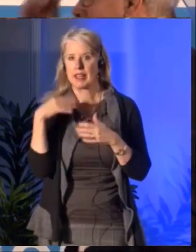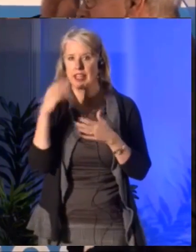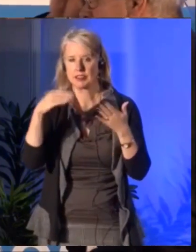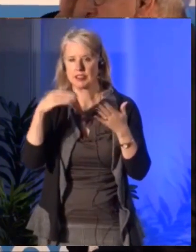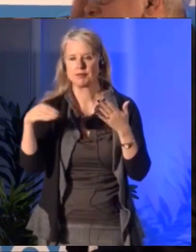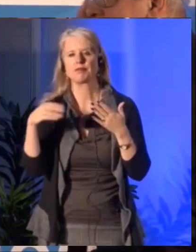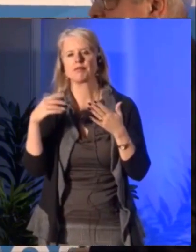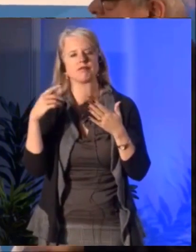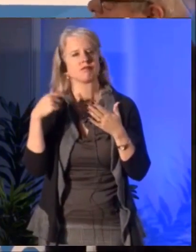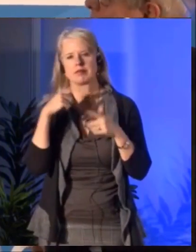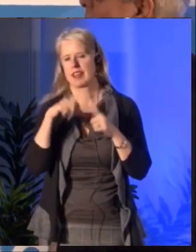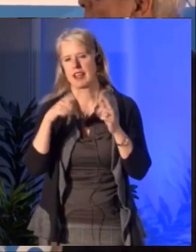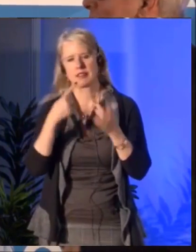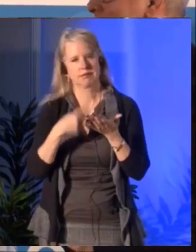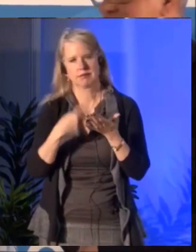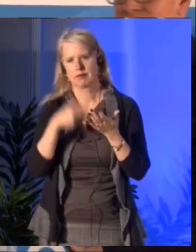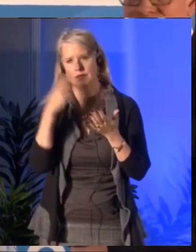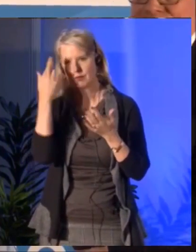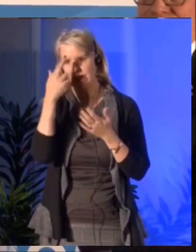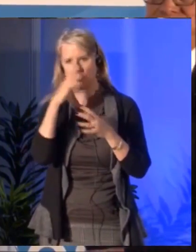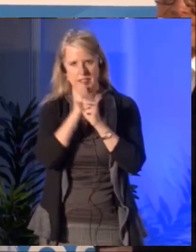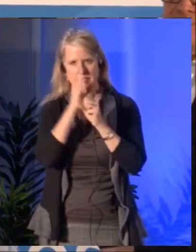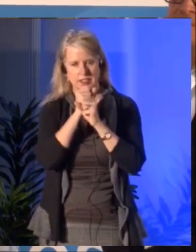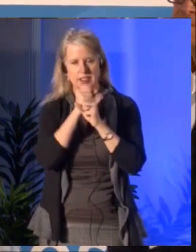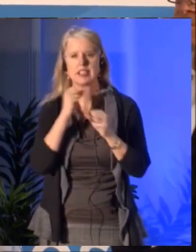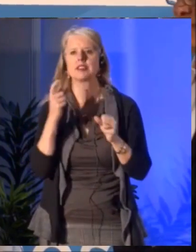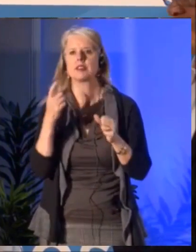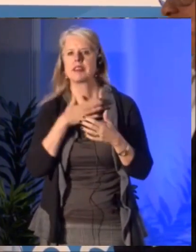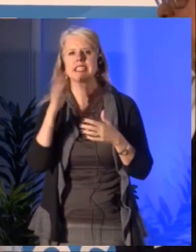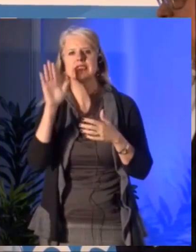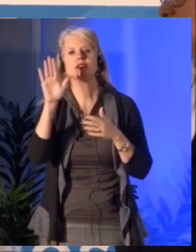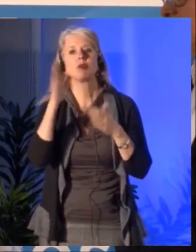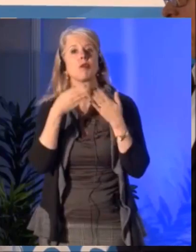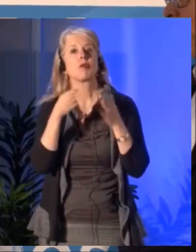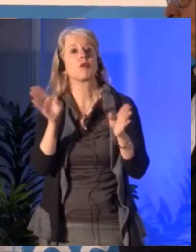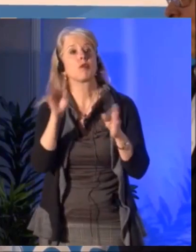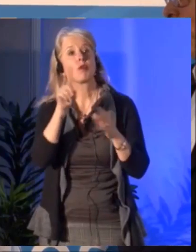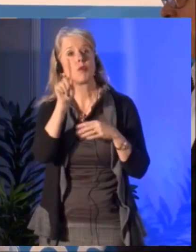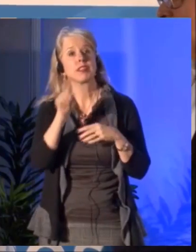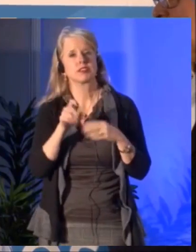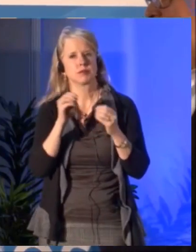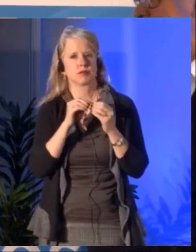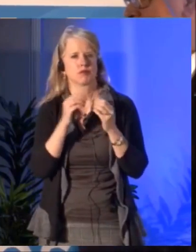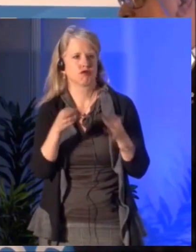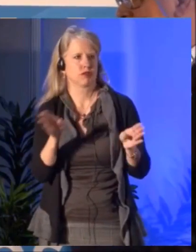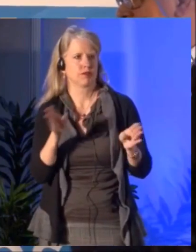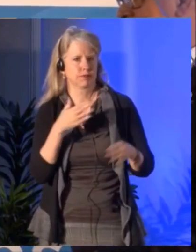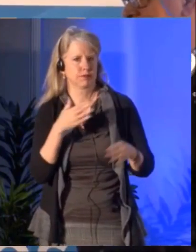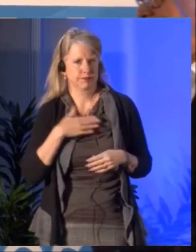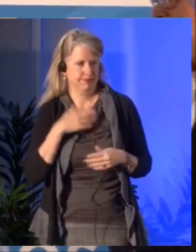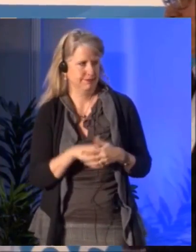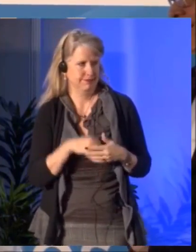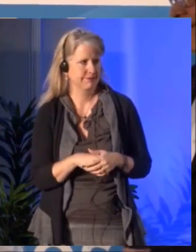Thank you very much Simon. For about the next 20 minutes, I'm sorry we started a little bit late